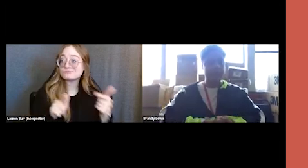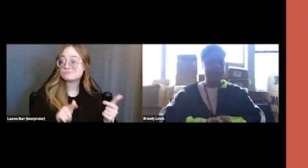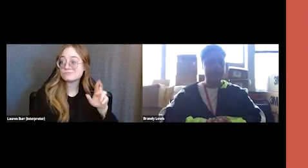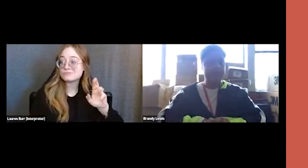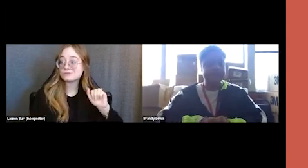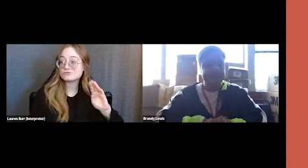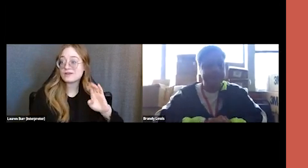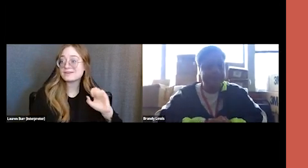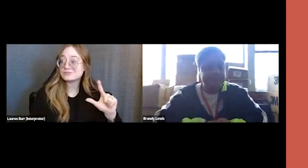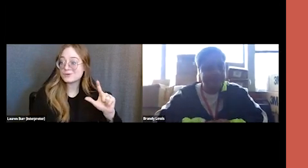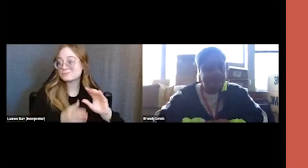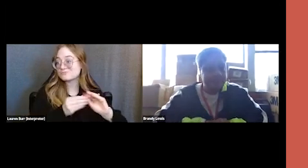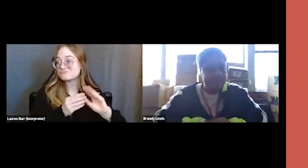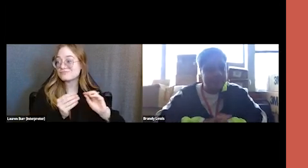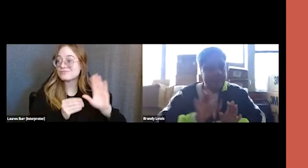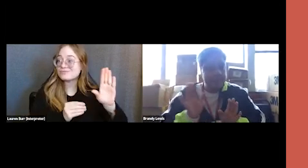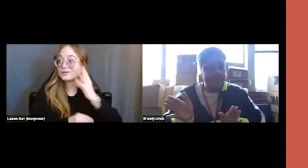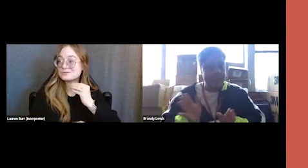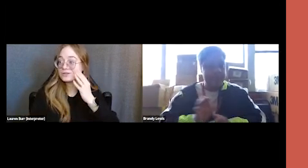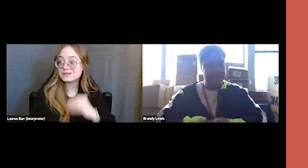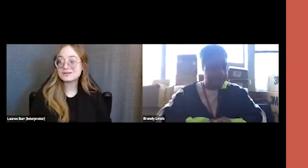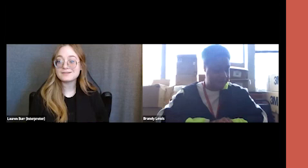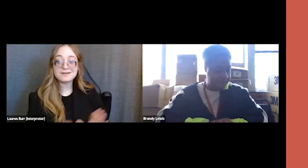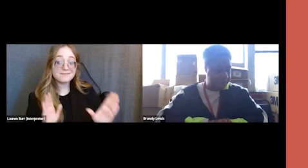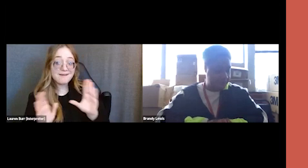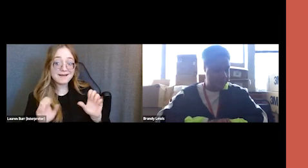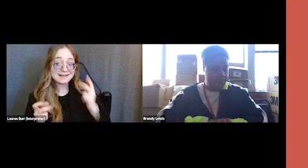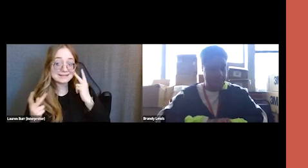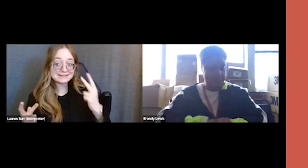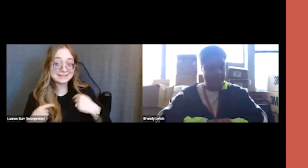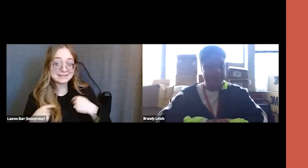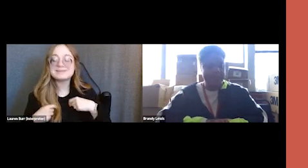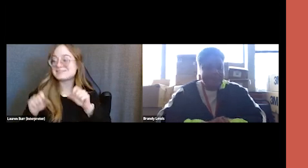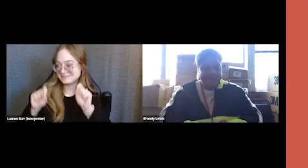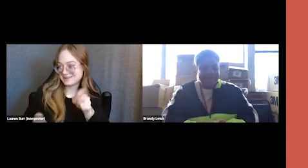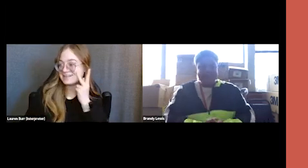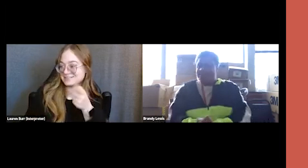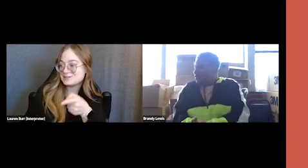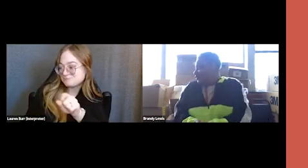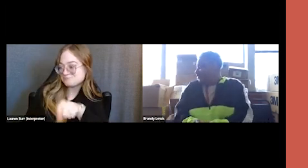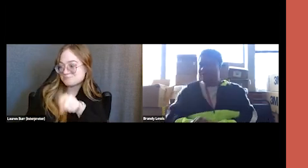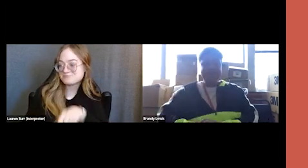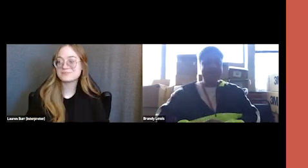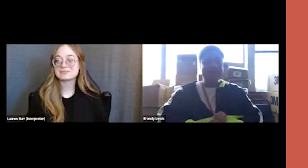Hi. Can you see me? [Brandy] We can definitely see you.